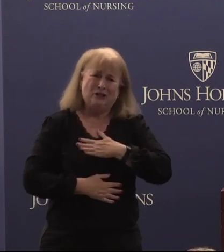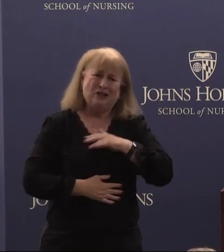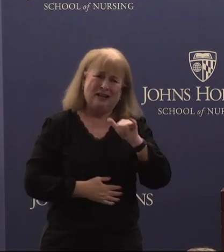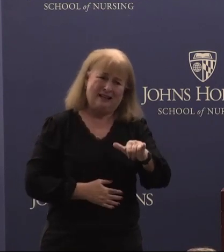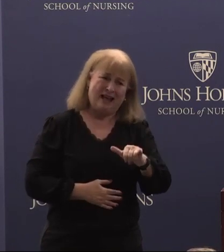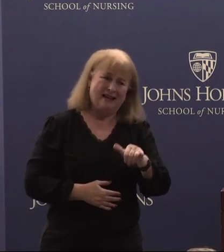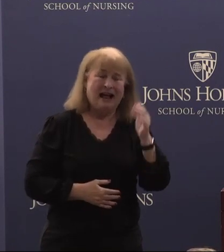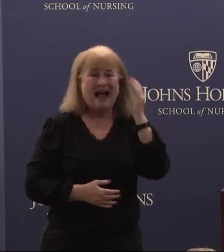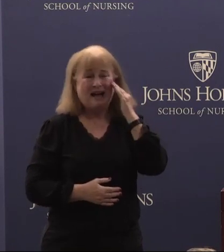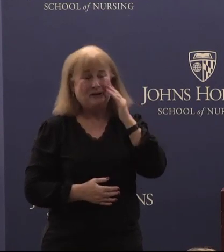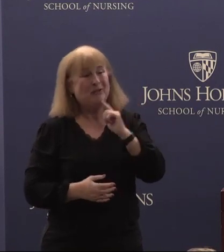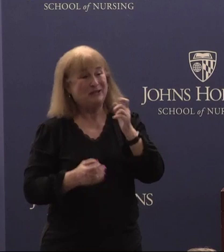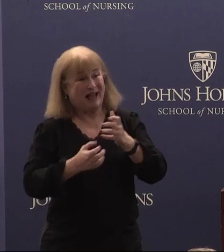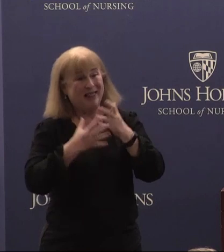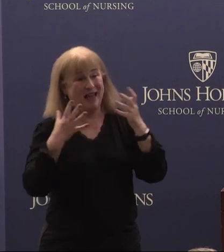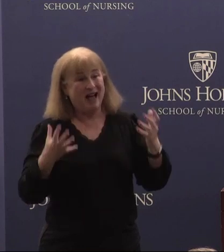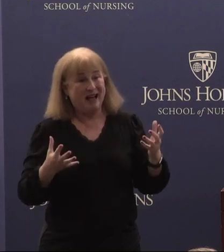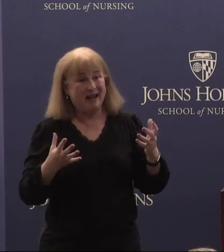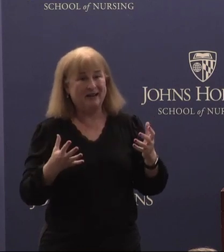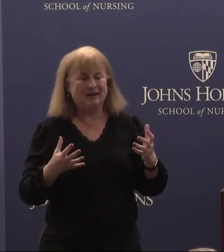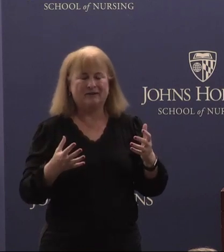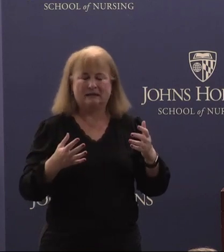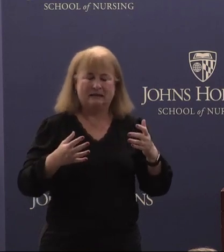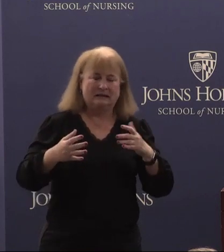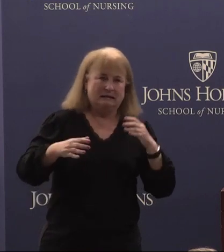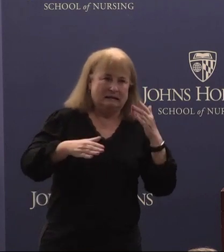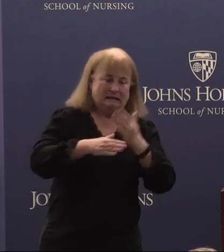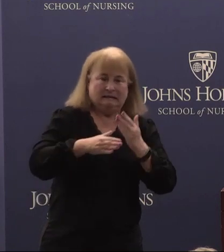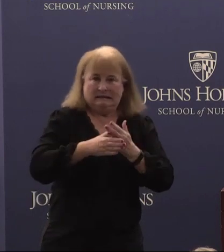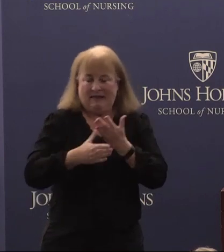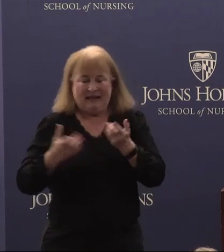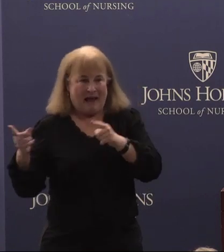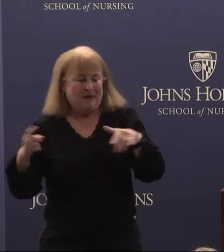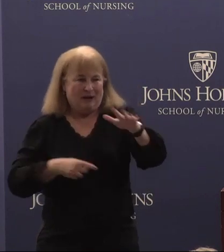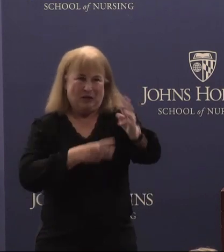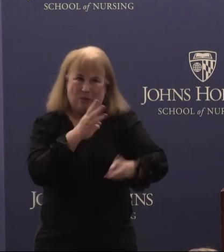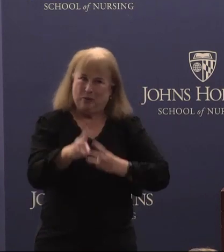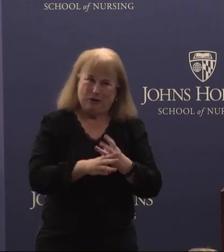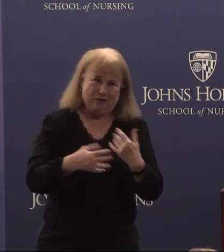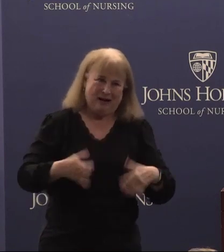there's a lot of harrowing things going on around the world right now and I know how hard you all